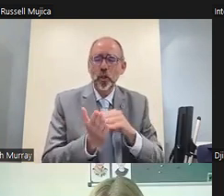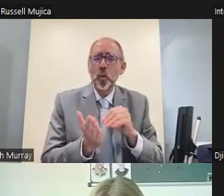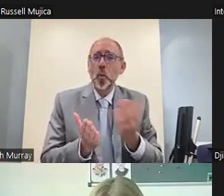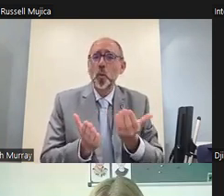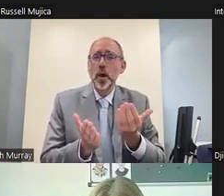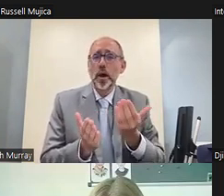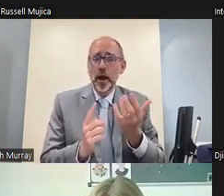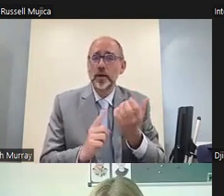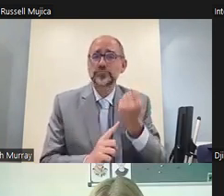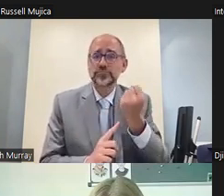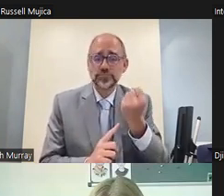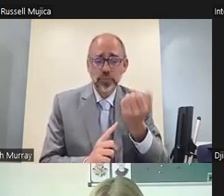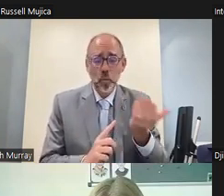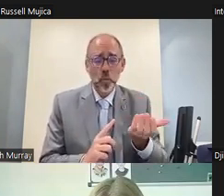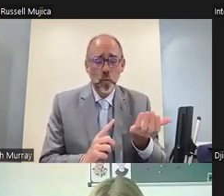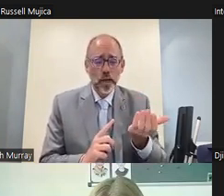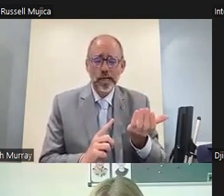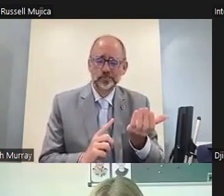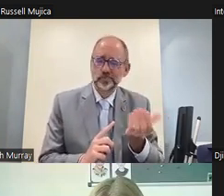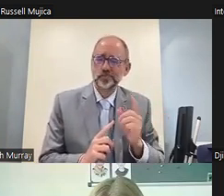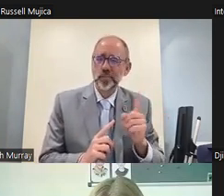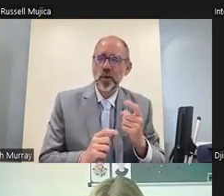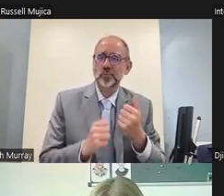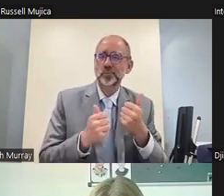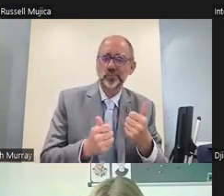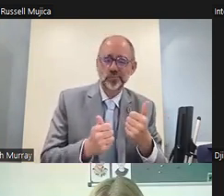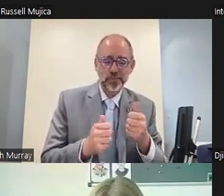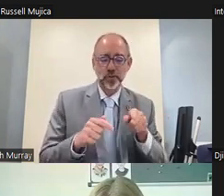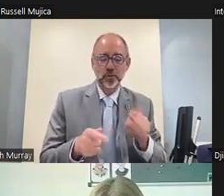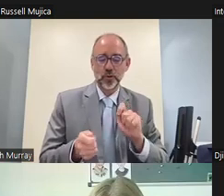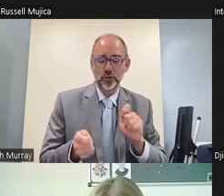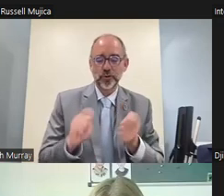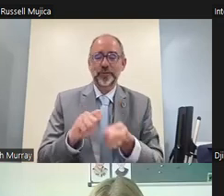have worked and not worked during the shift to digital learning during code 19